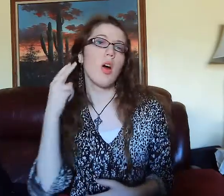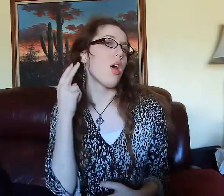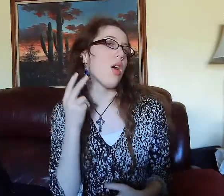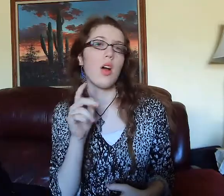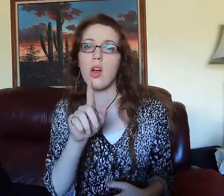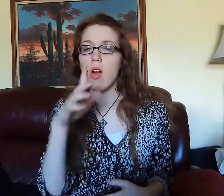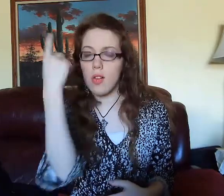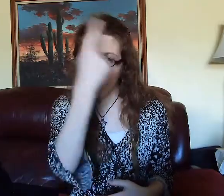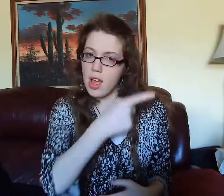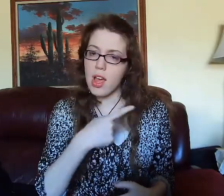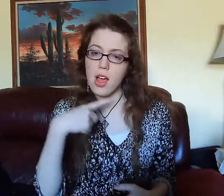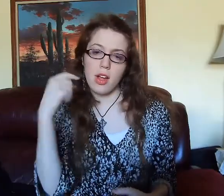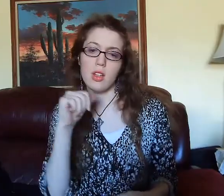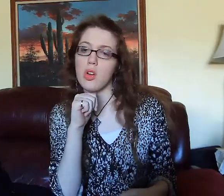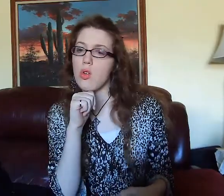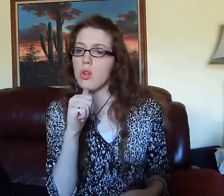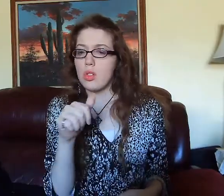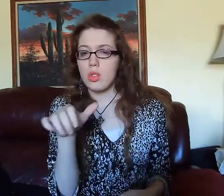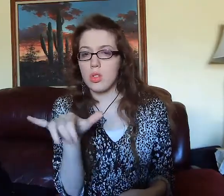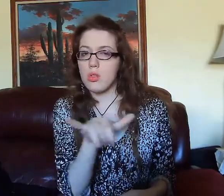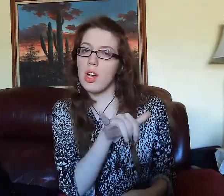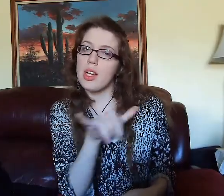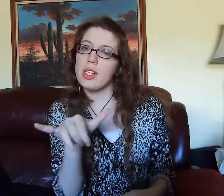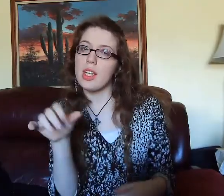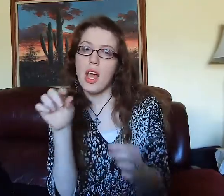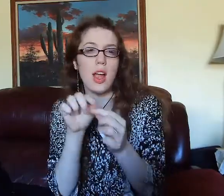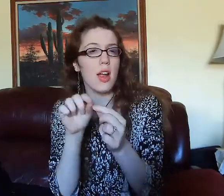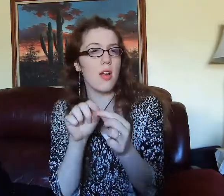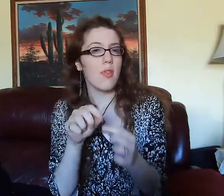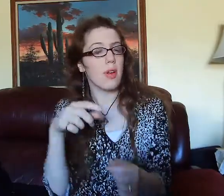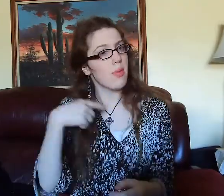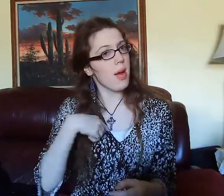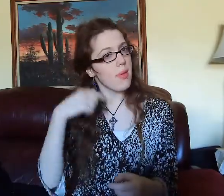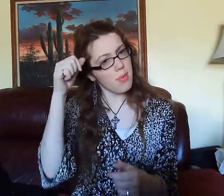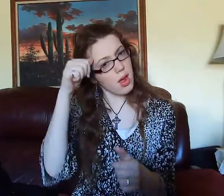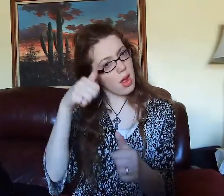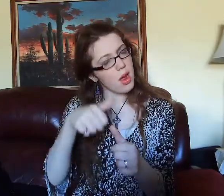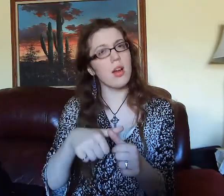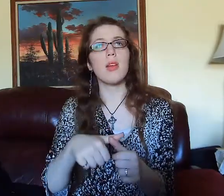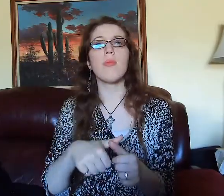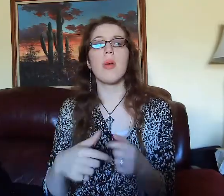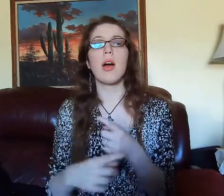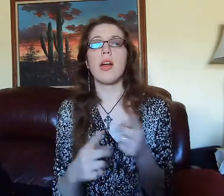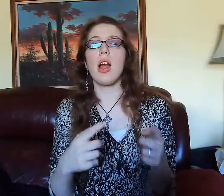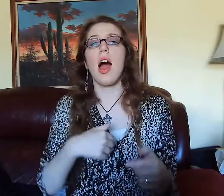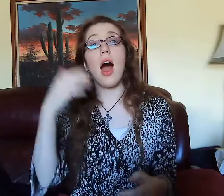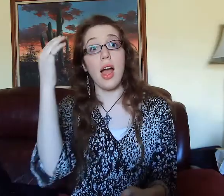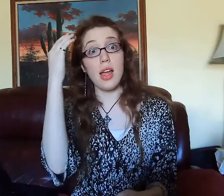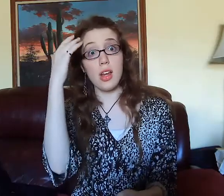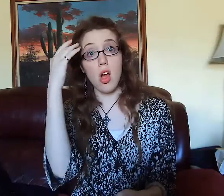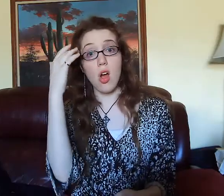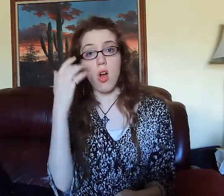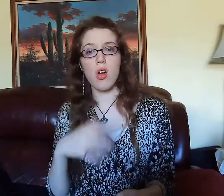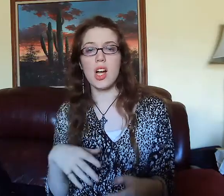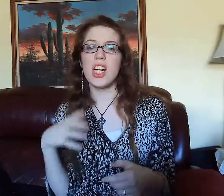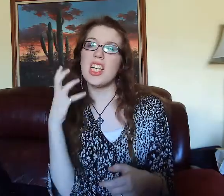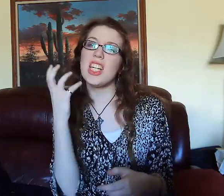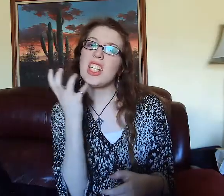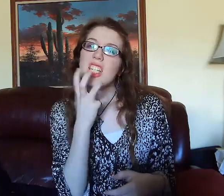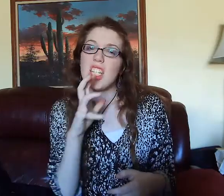SEE FACE NOT SAME NOT SAME EXACT I REMEMBER. BUT I KNOW BAD (WICKED) SMILE